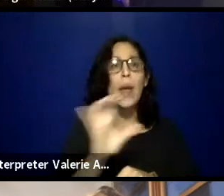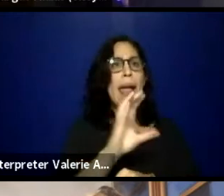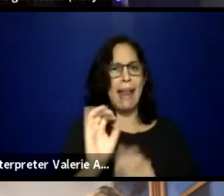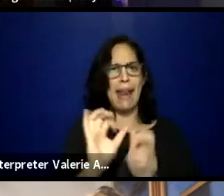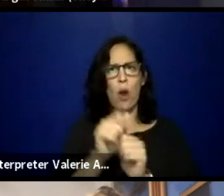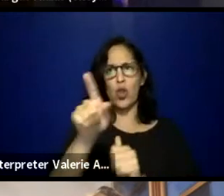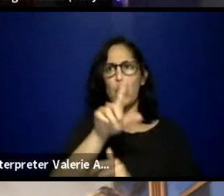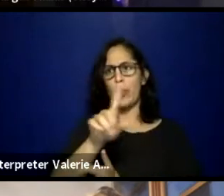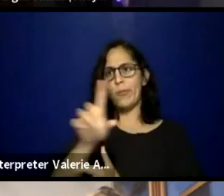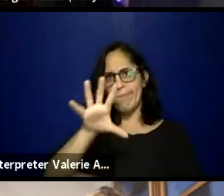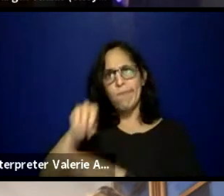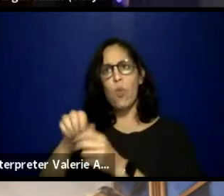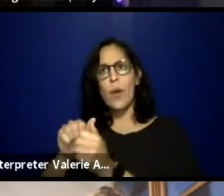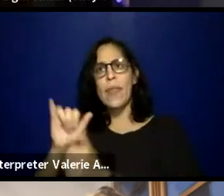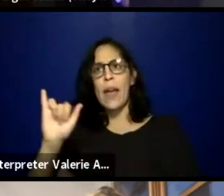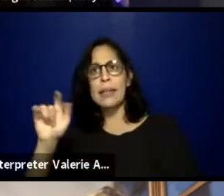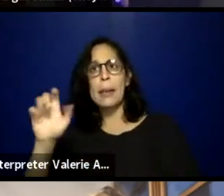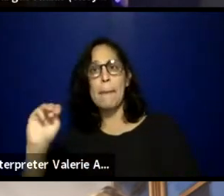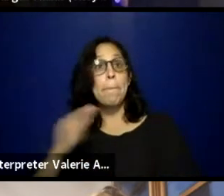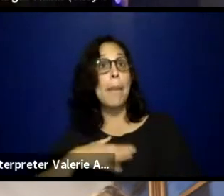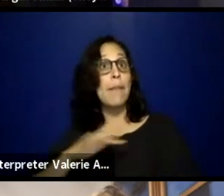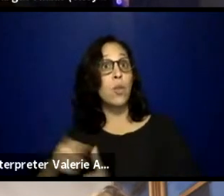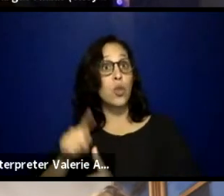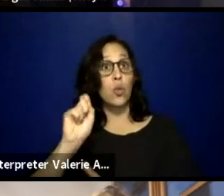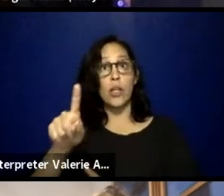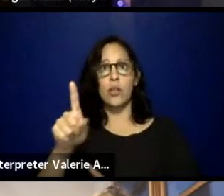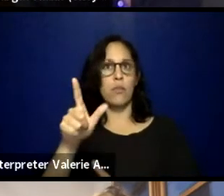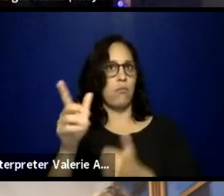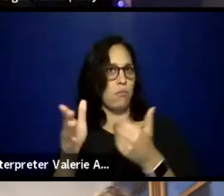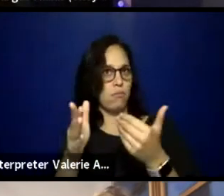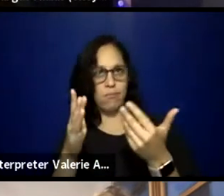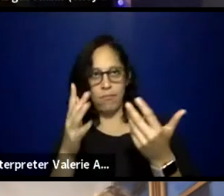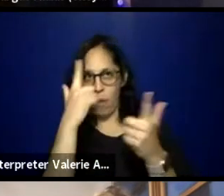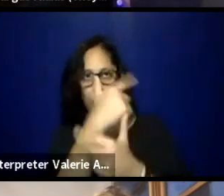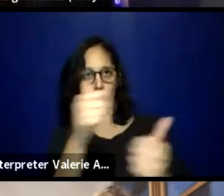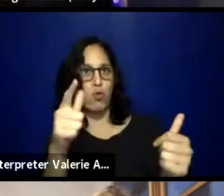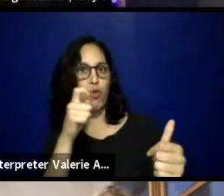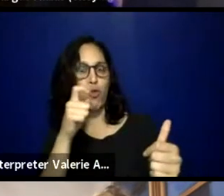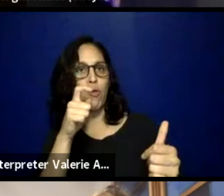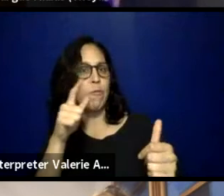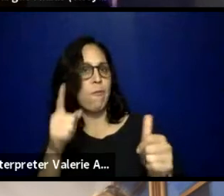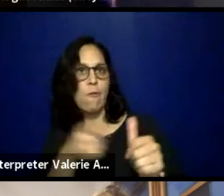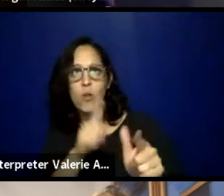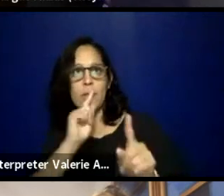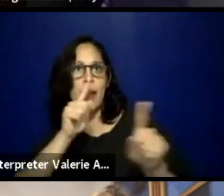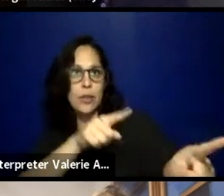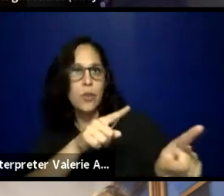My first question for anyone that wants to go first is a question that I usually have